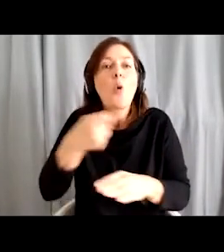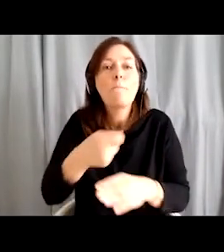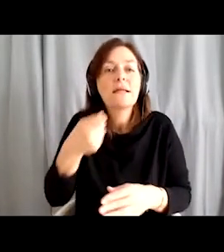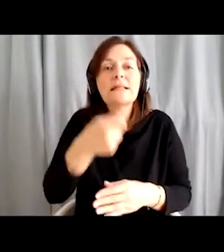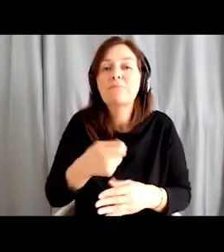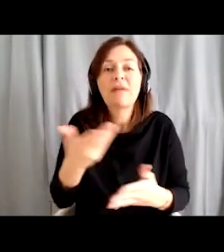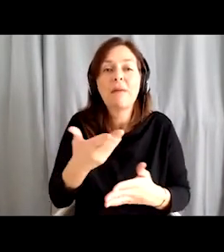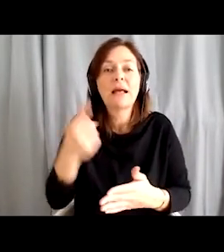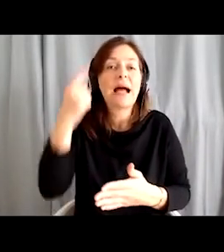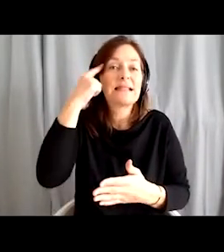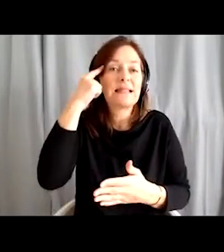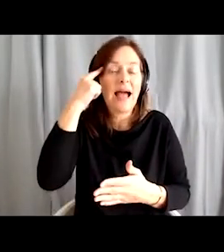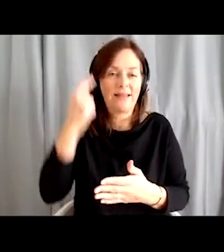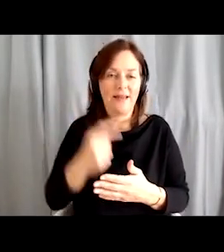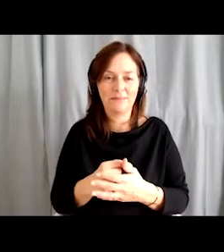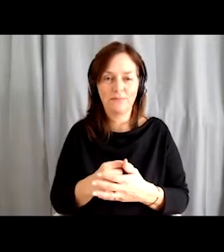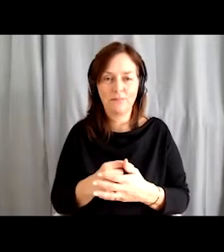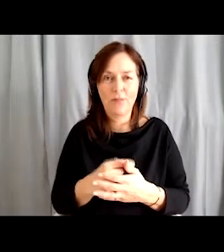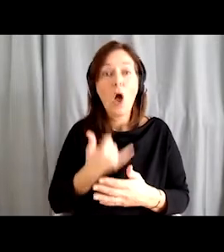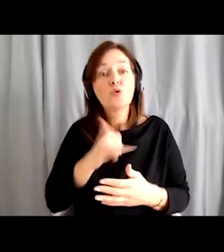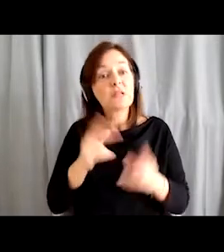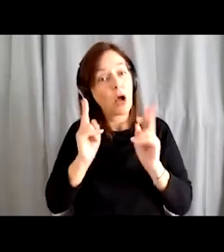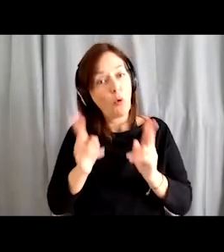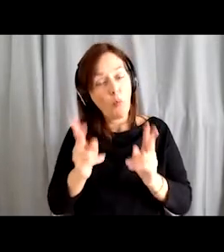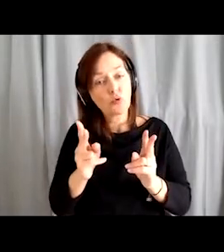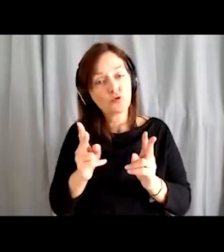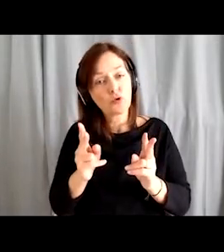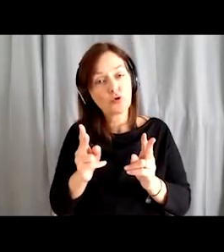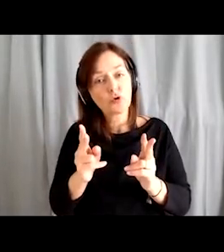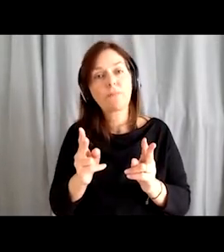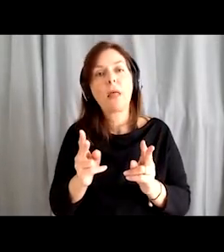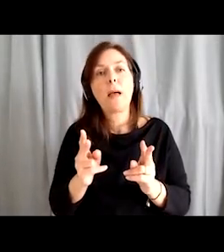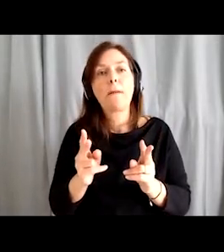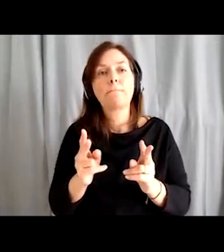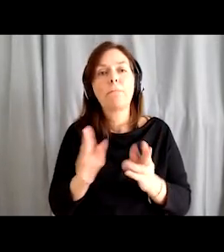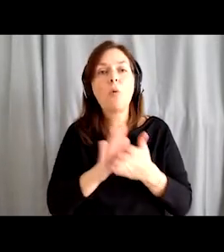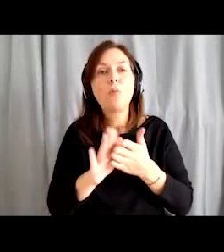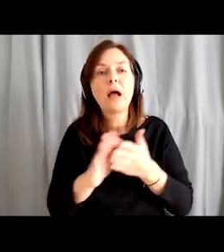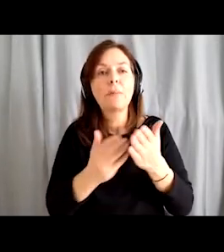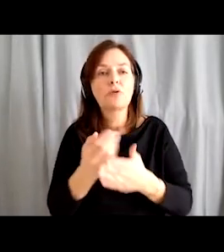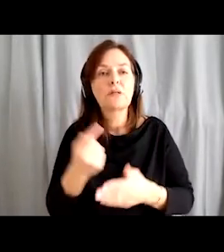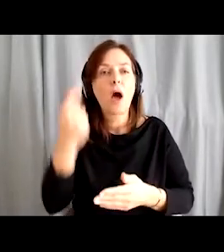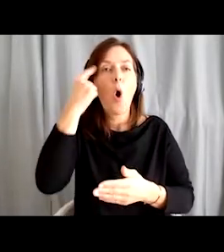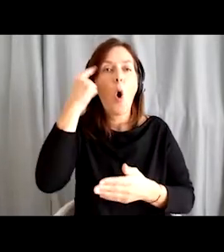We also use every opportunity to raise awareness of the need for such cooperation for the benefit